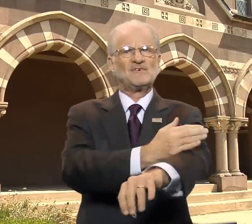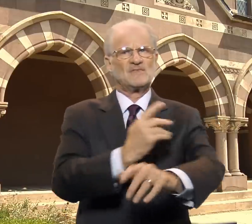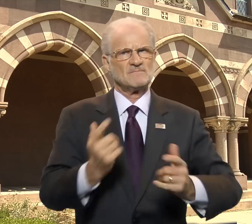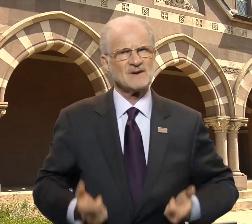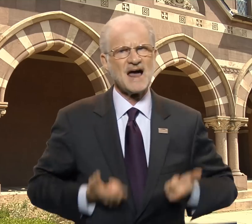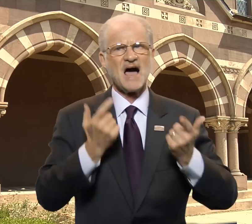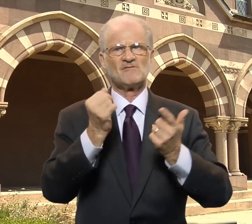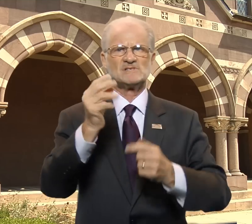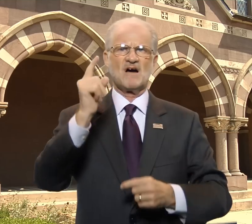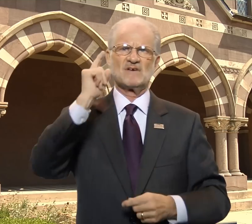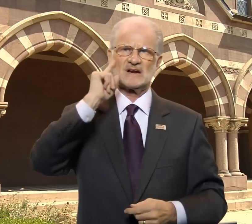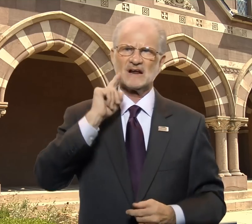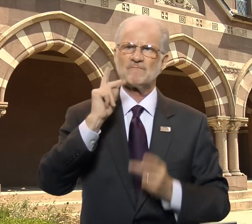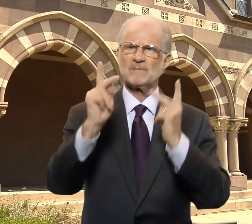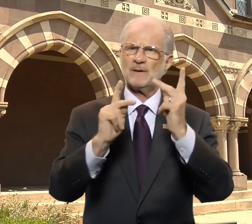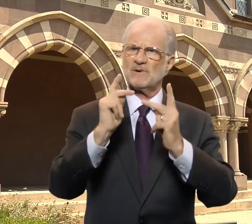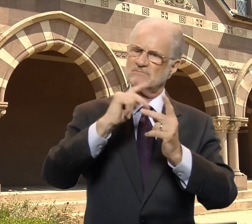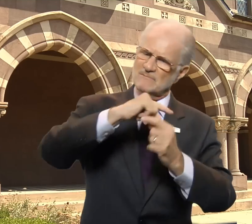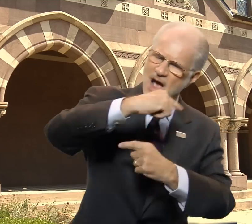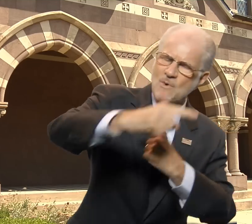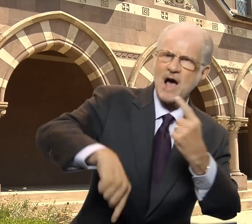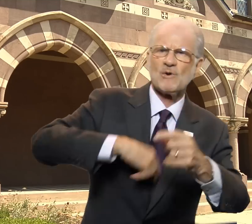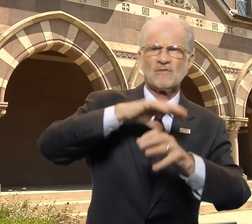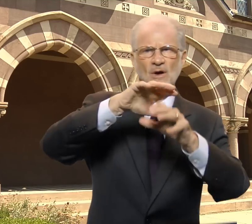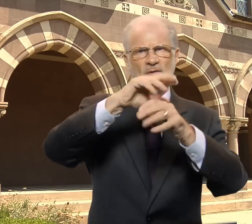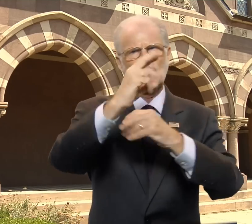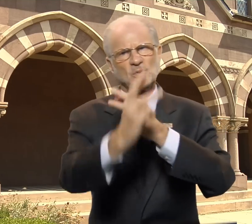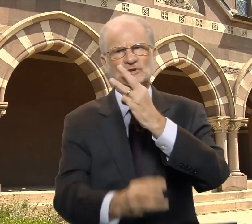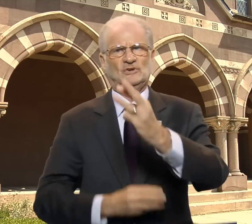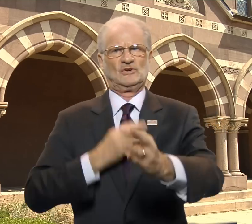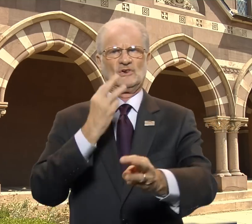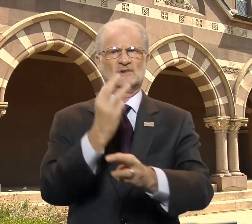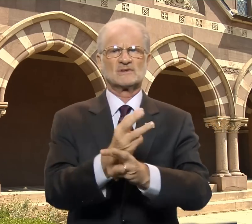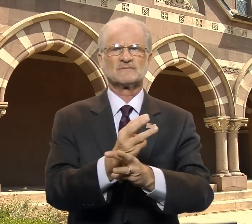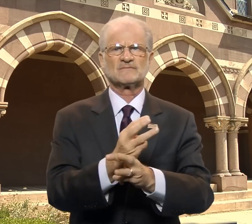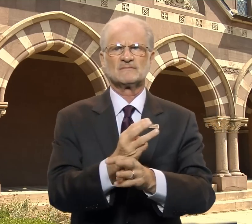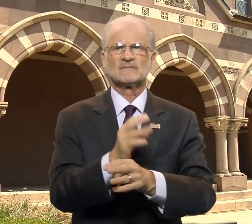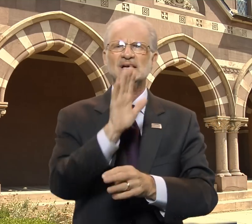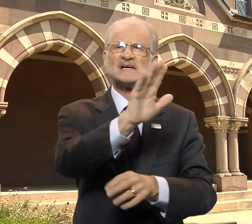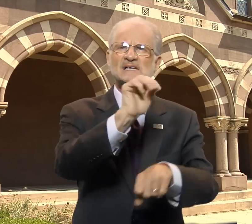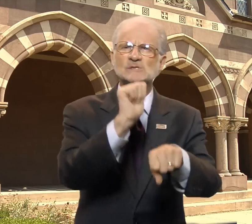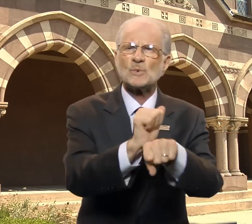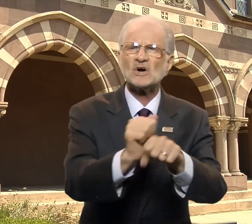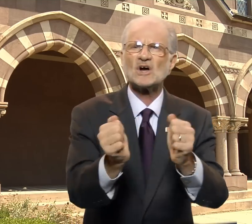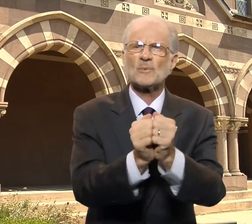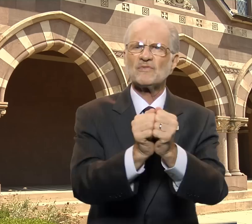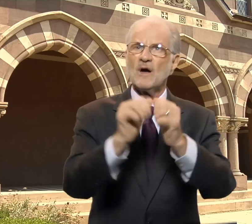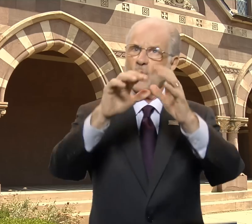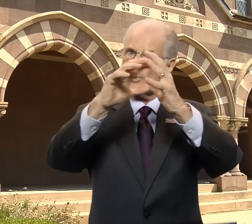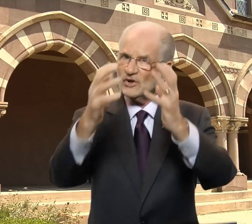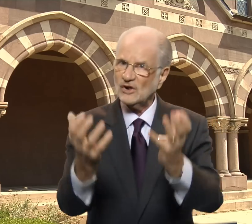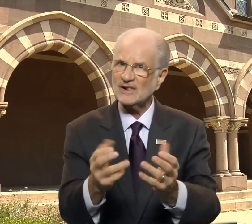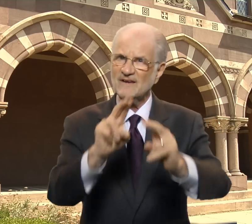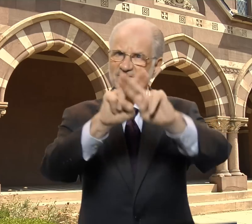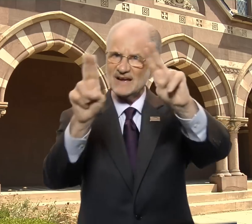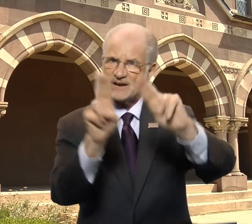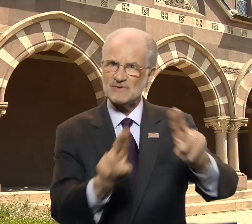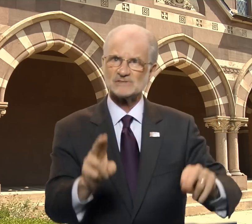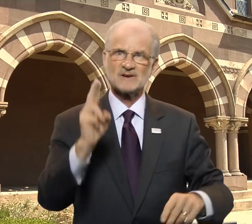of deaf people around the world. His work with the World Federation of the Deaf